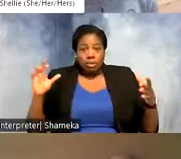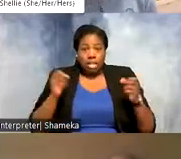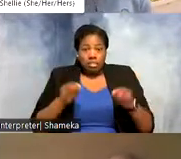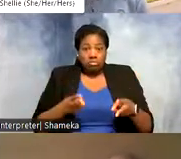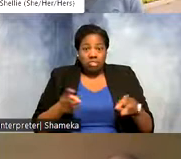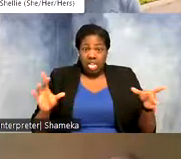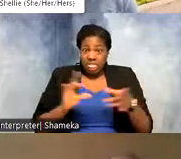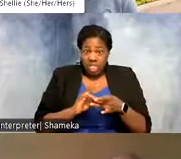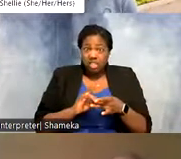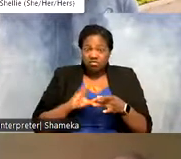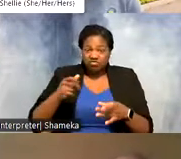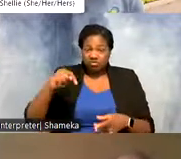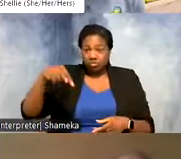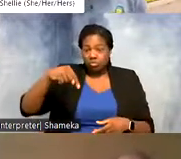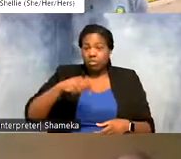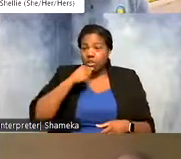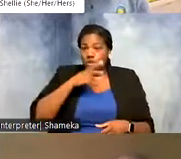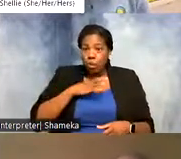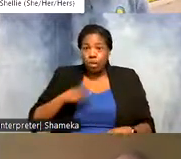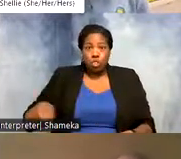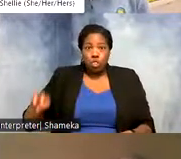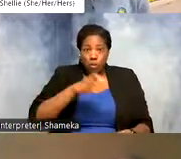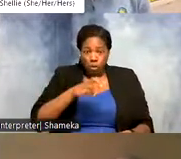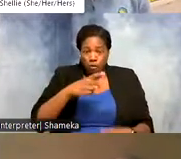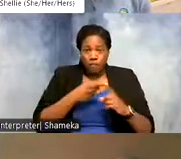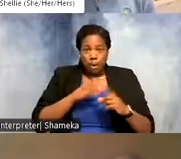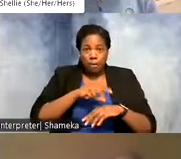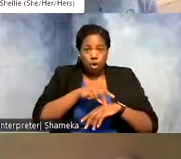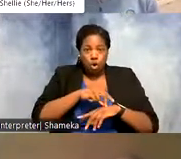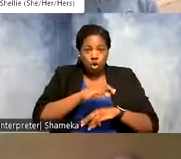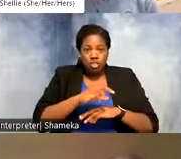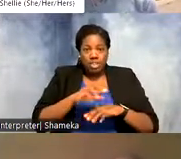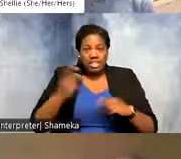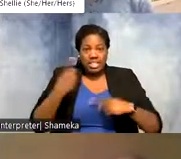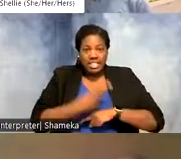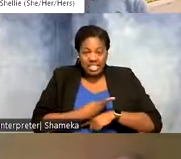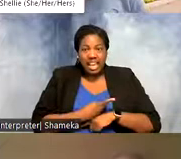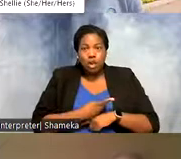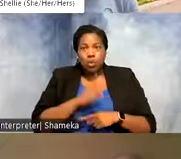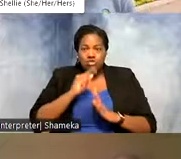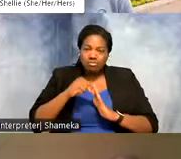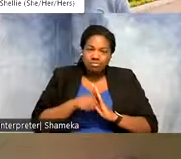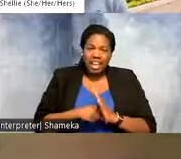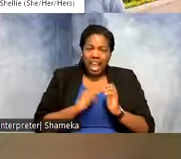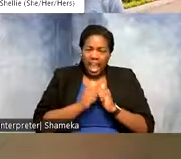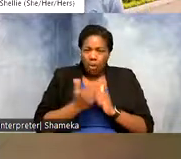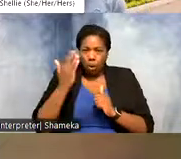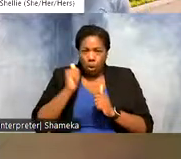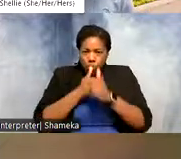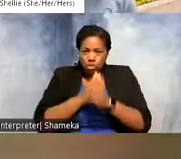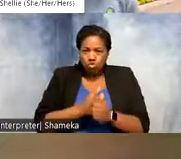from our women on the move series from Earth Day where we really dive deep into how and why animals are tracked.